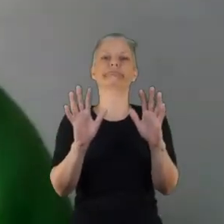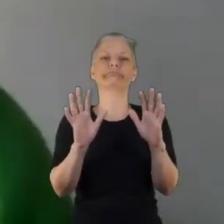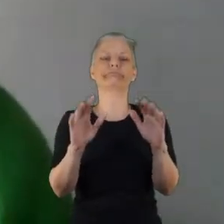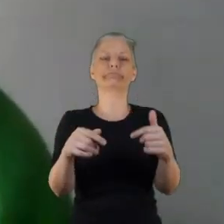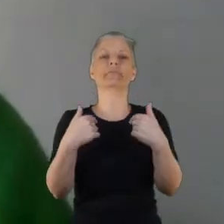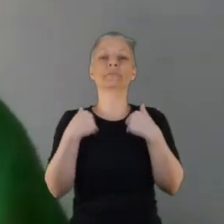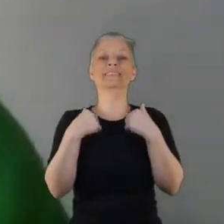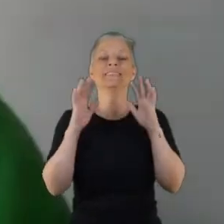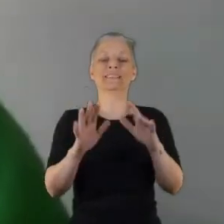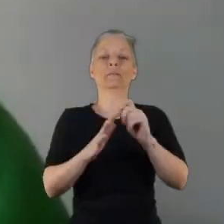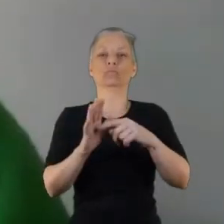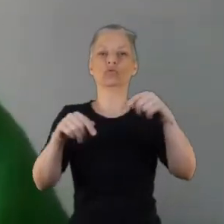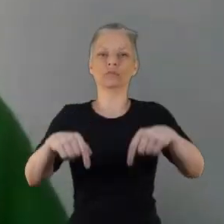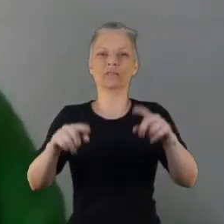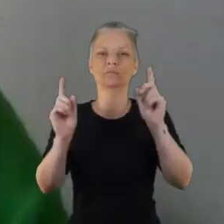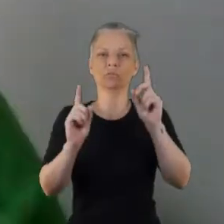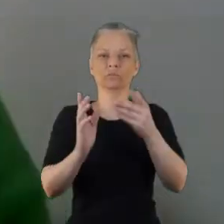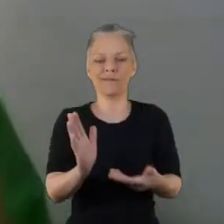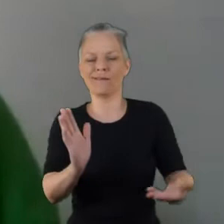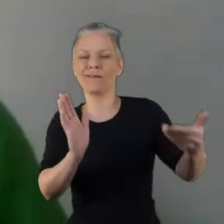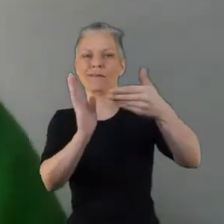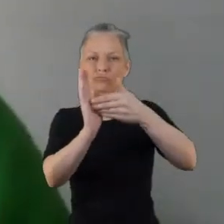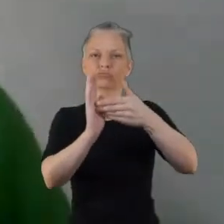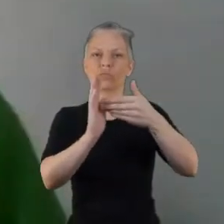You do care and they're not just another number like, you actually have that connection and